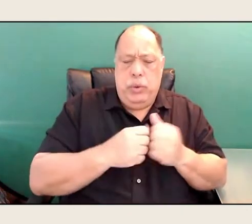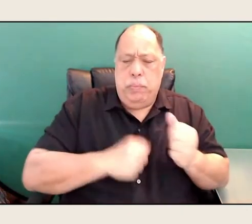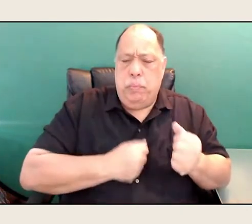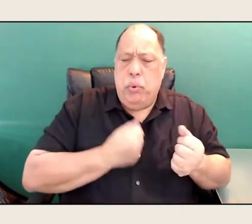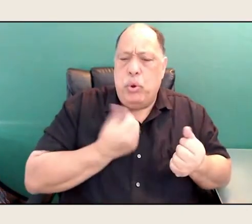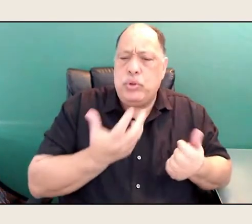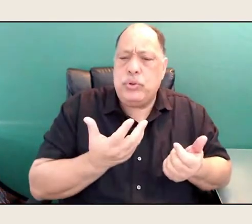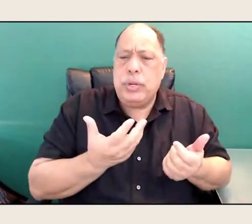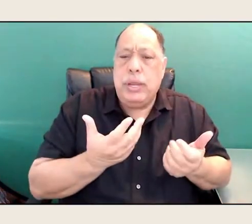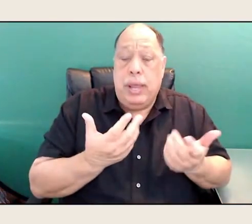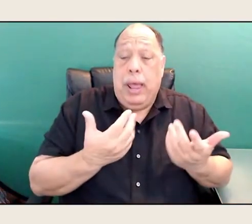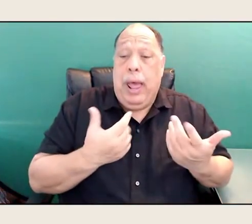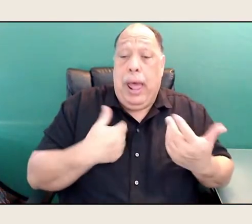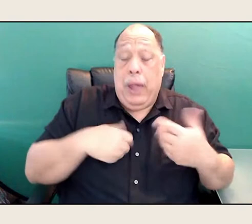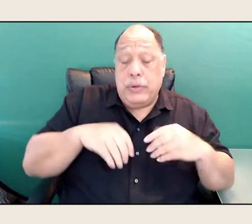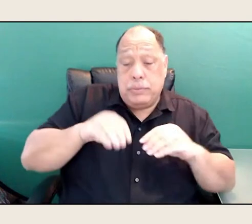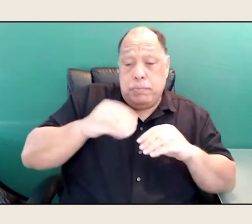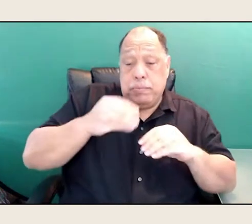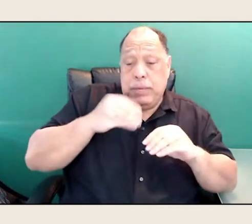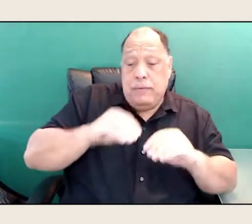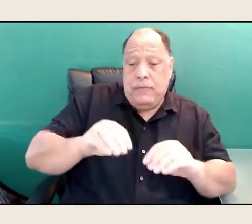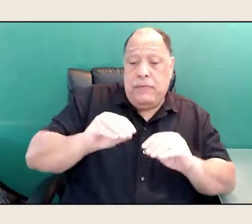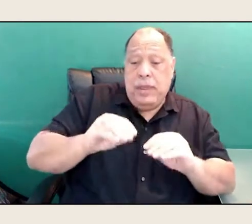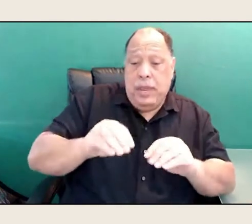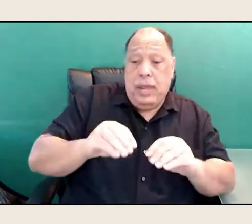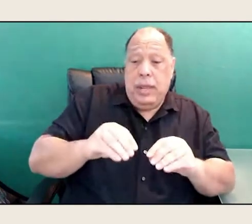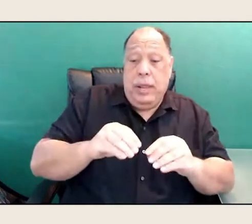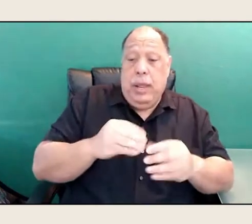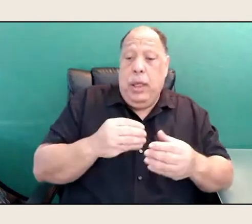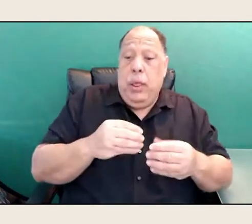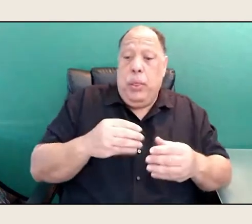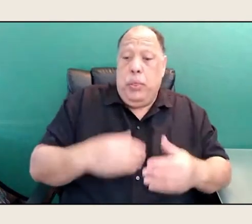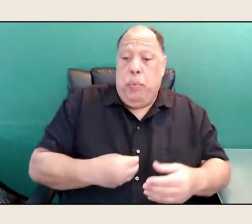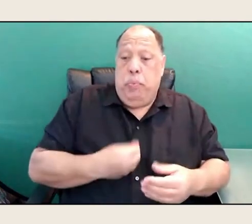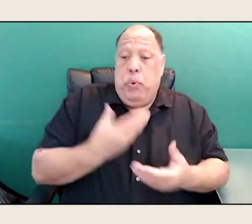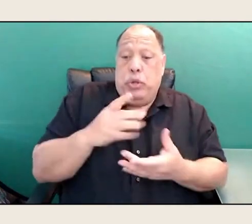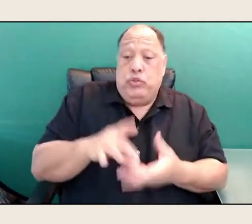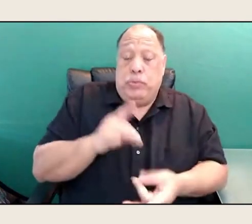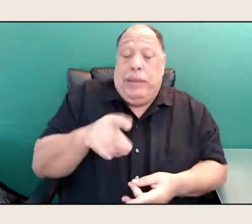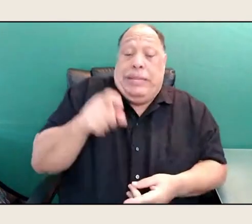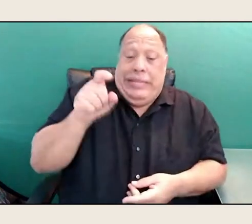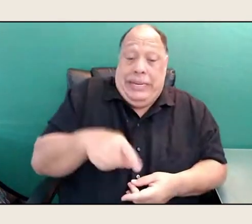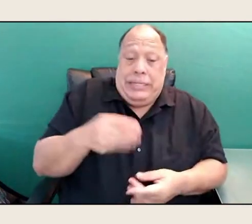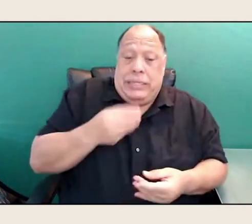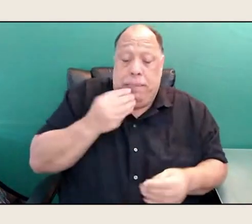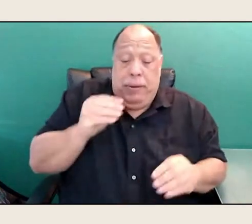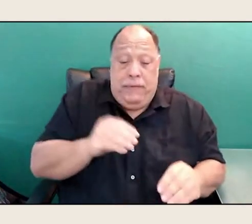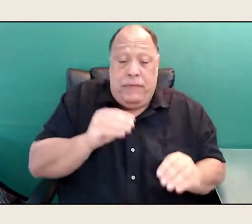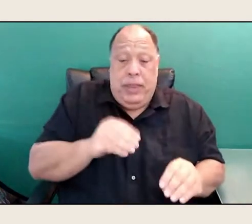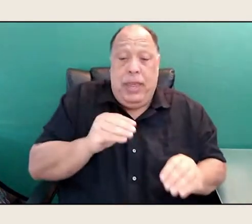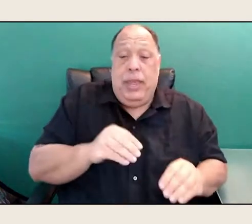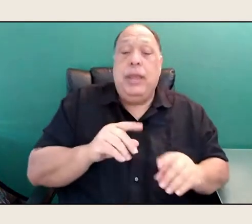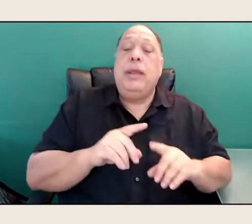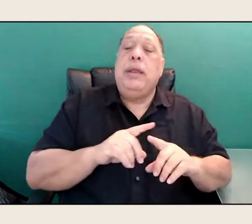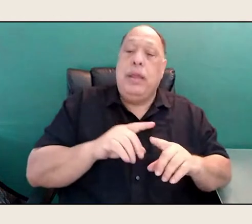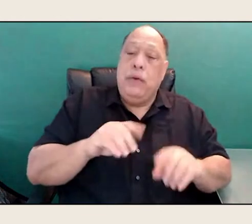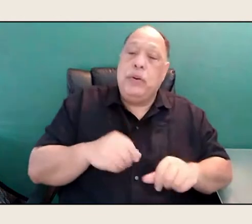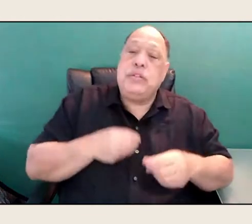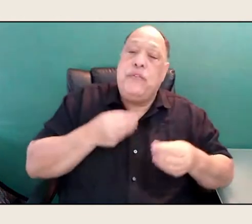because the poetry spirit needs to be fed, it was being fed with water, and going out in the canoes,